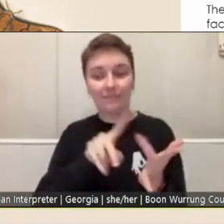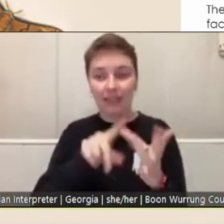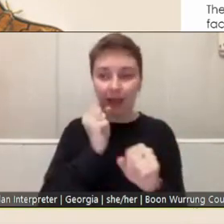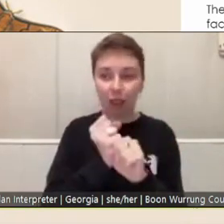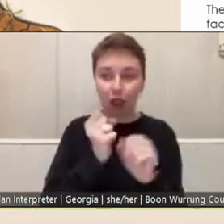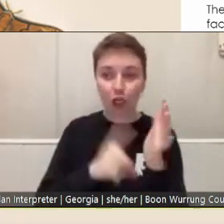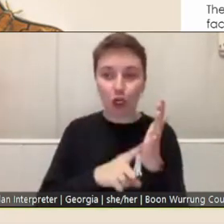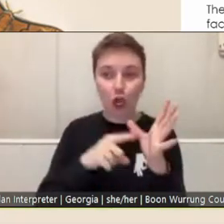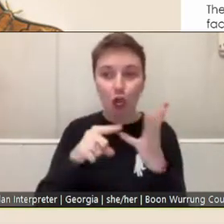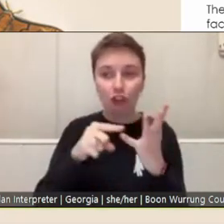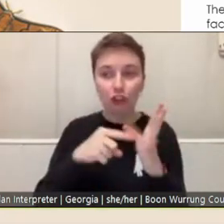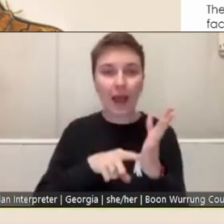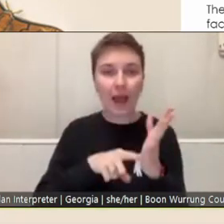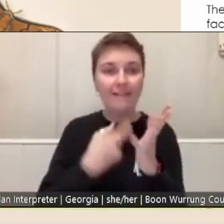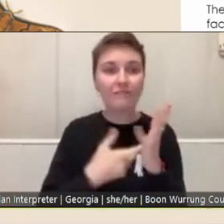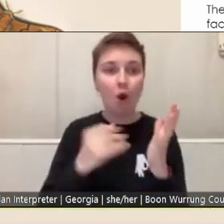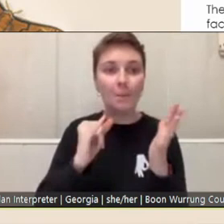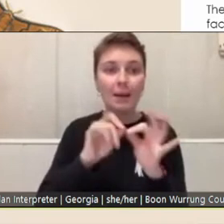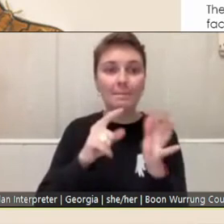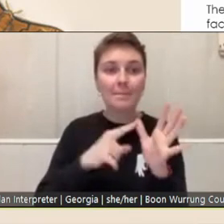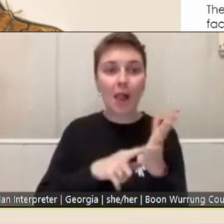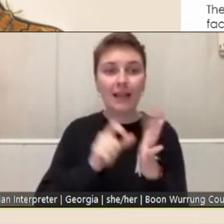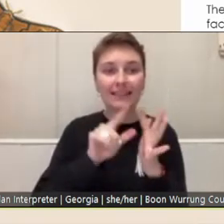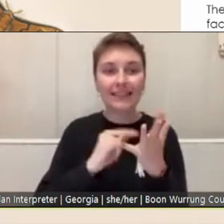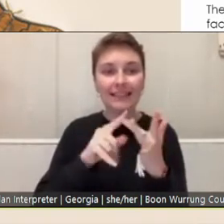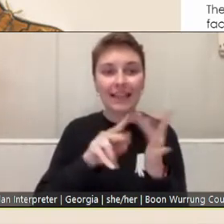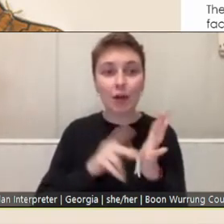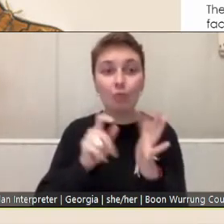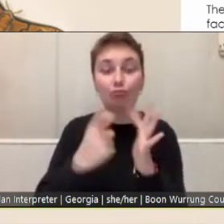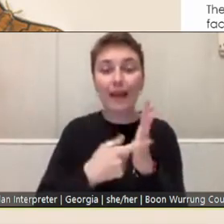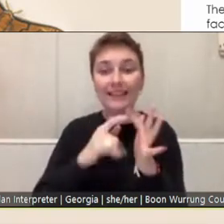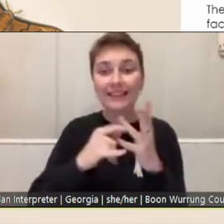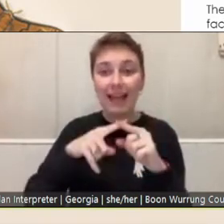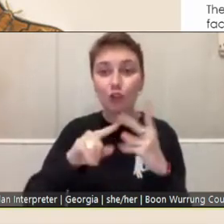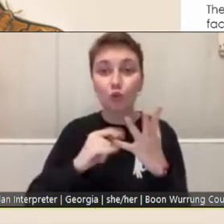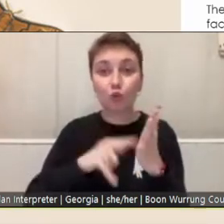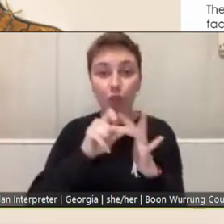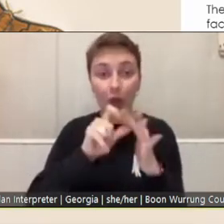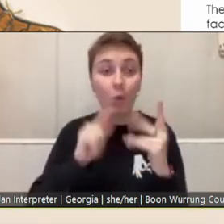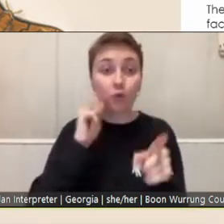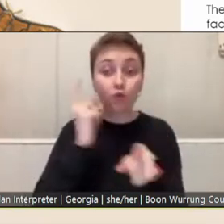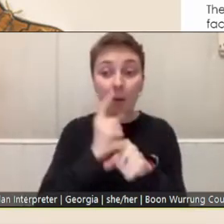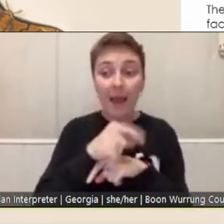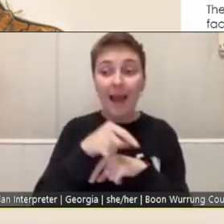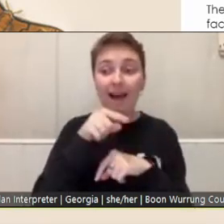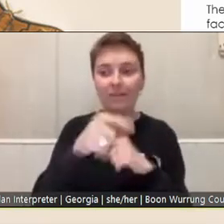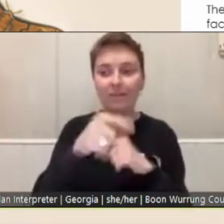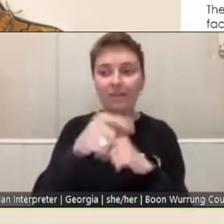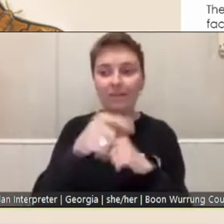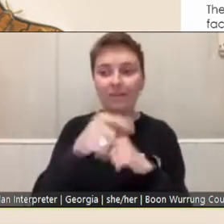speak about the Amor Residency and the Tate Adams Memorial Residency at the Press and Studio in St Andrews.